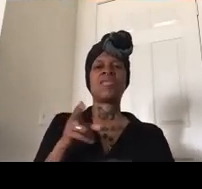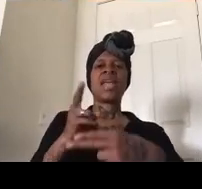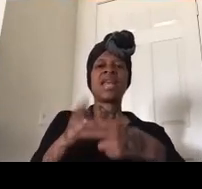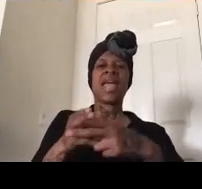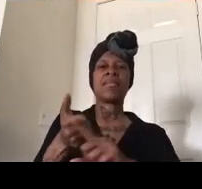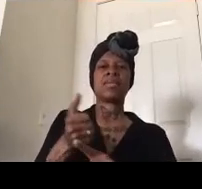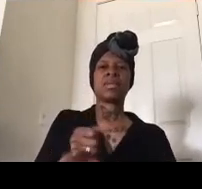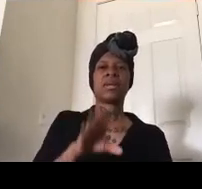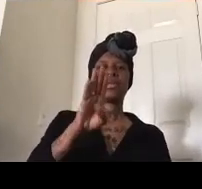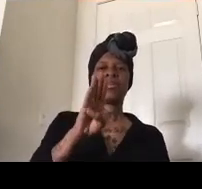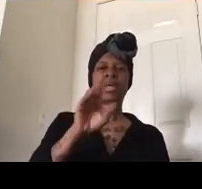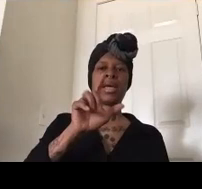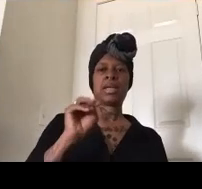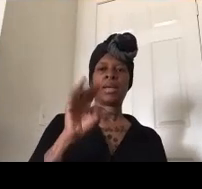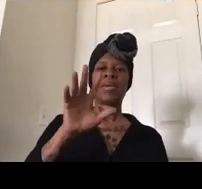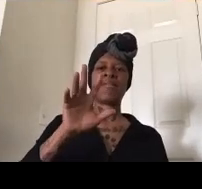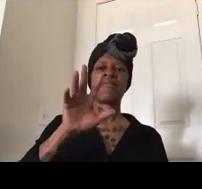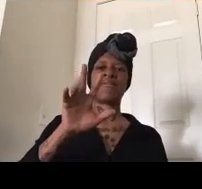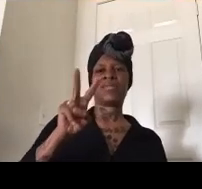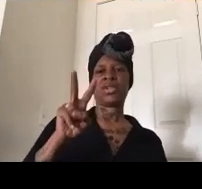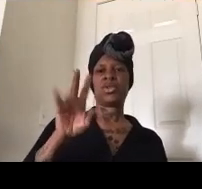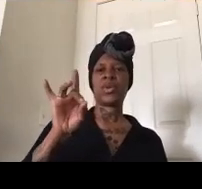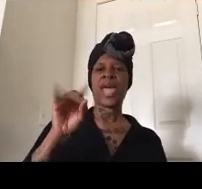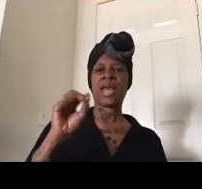it's the mile high city you all will know that black lives